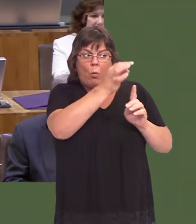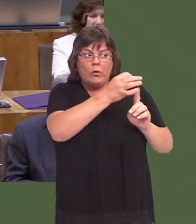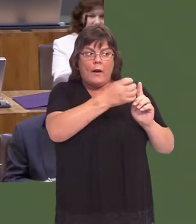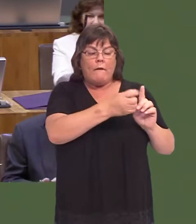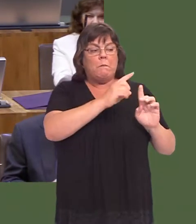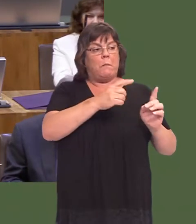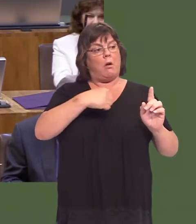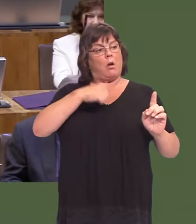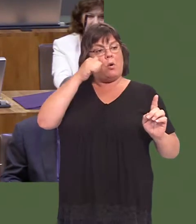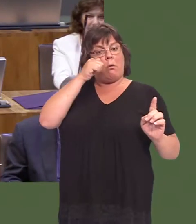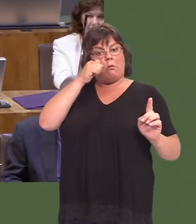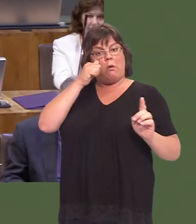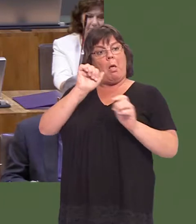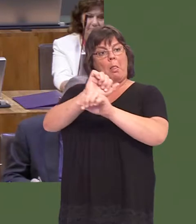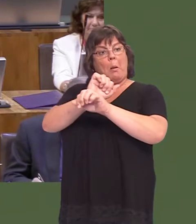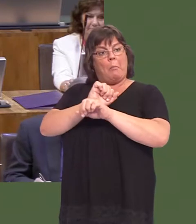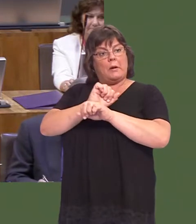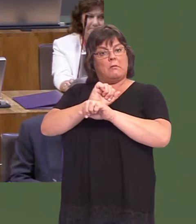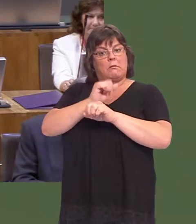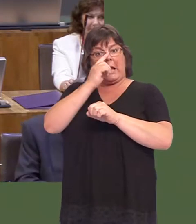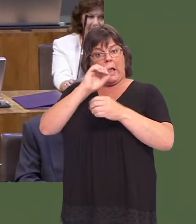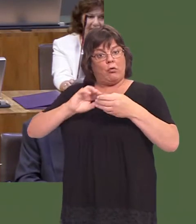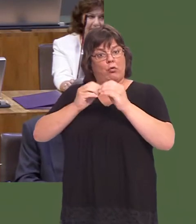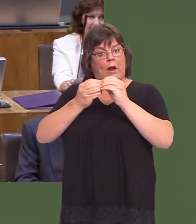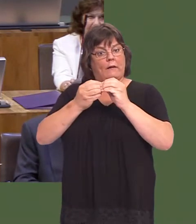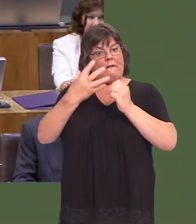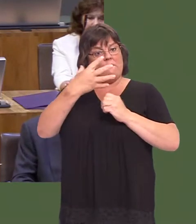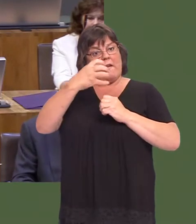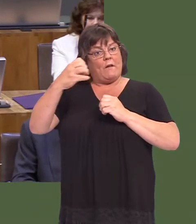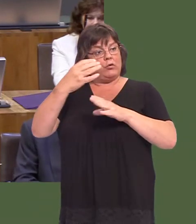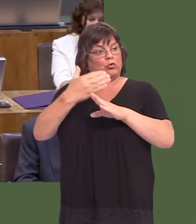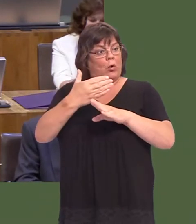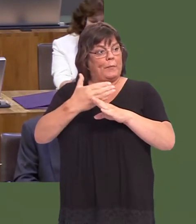our perspective, we know the prison can generate, as I said, 500 jobs, and I speak as somebody with a prison in my constituency.